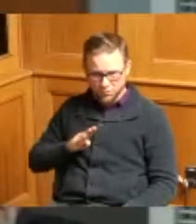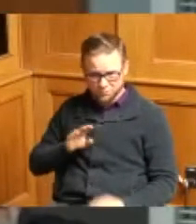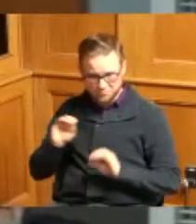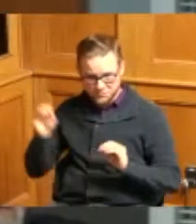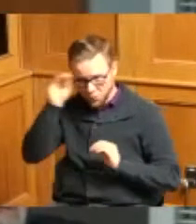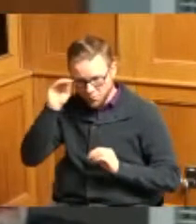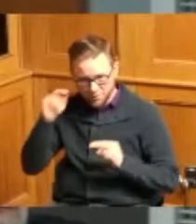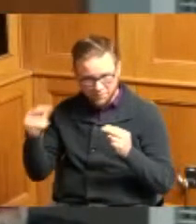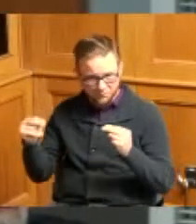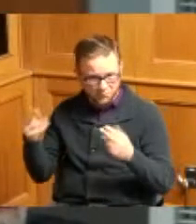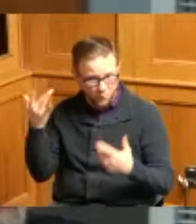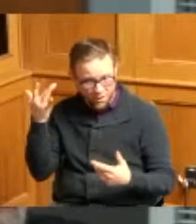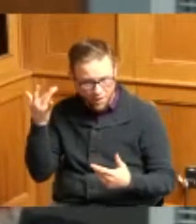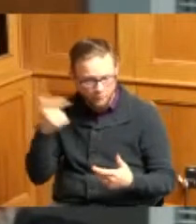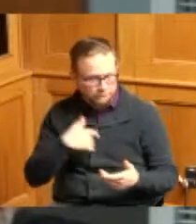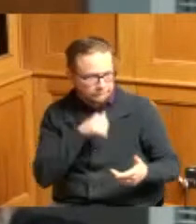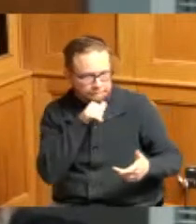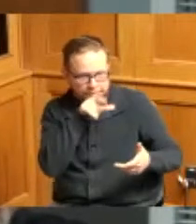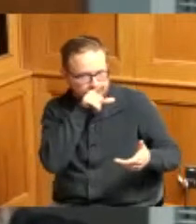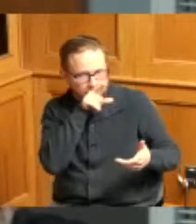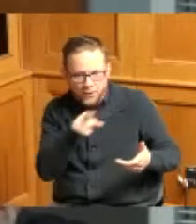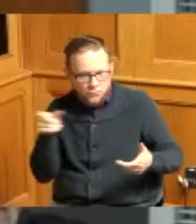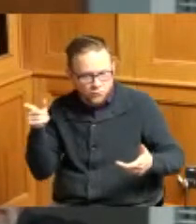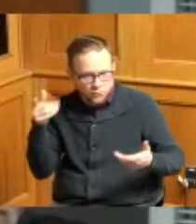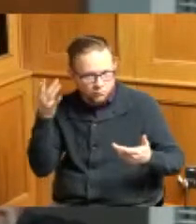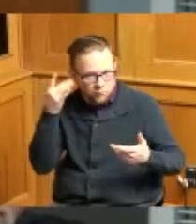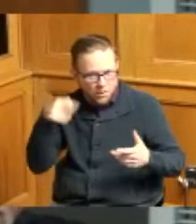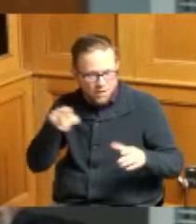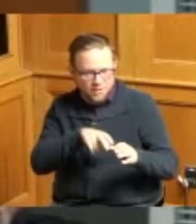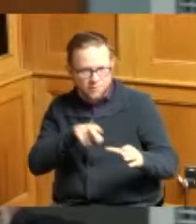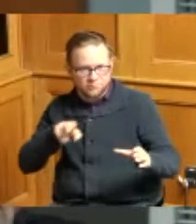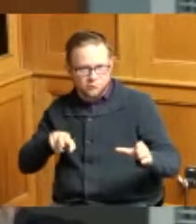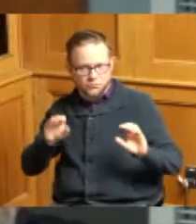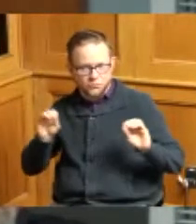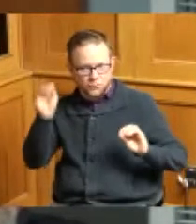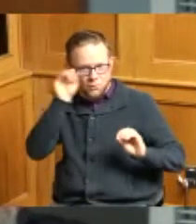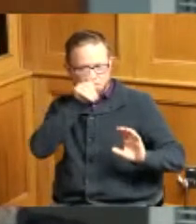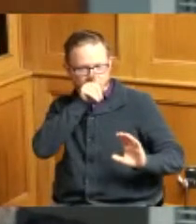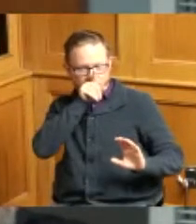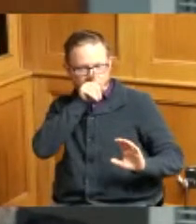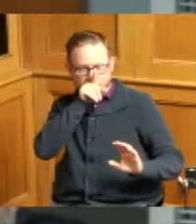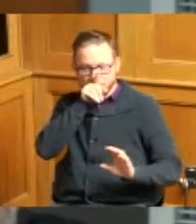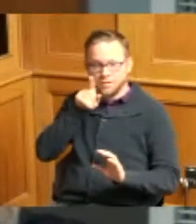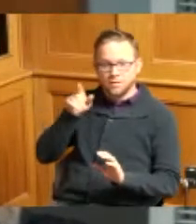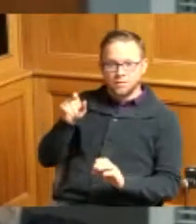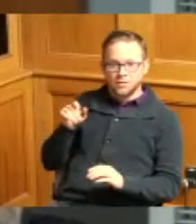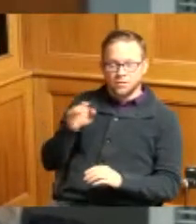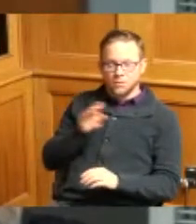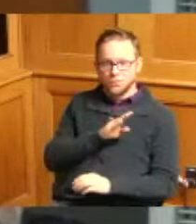I'm really not sure why they took that position they felt that it the oriGinal